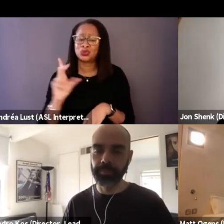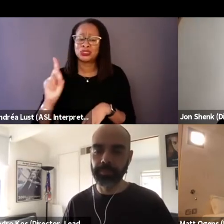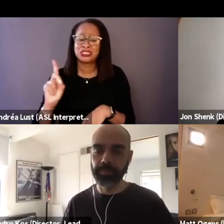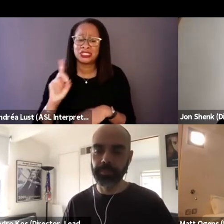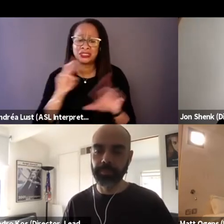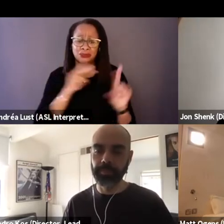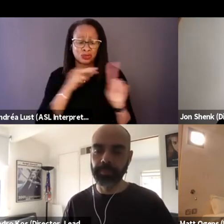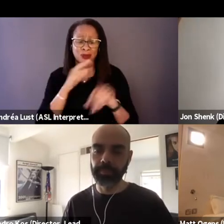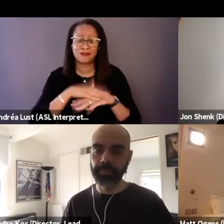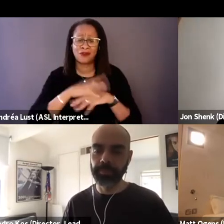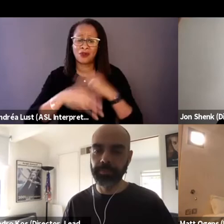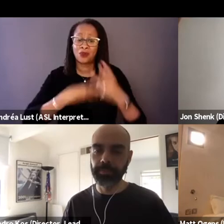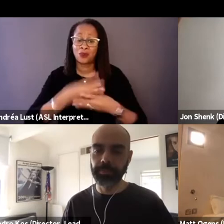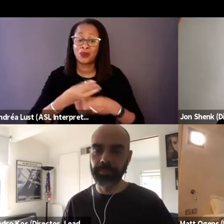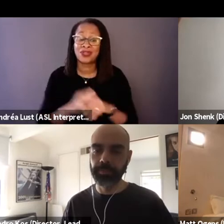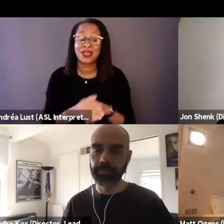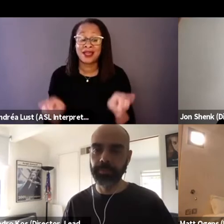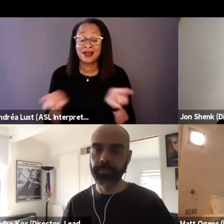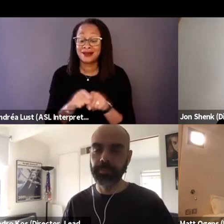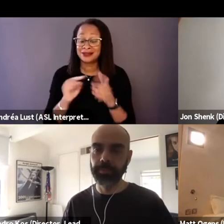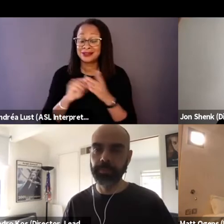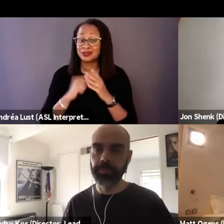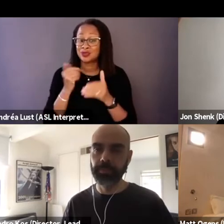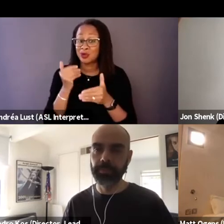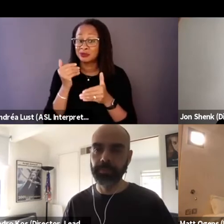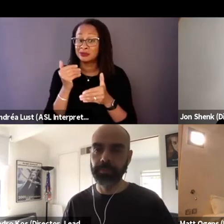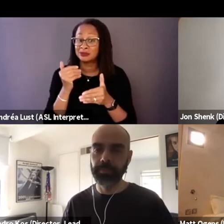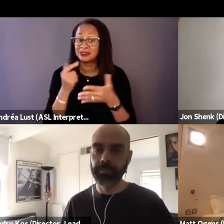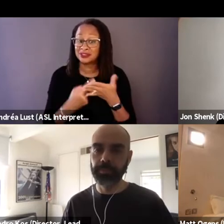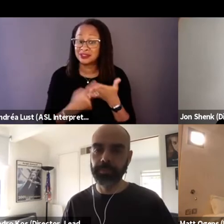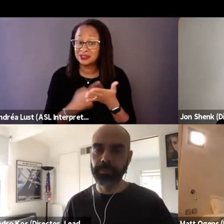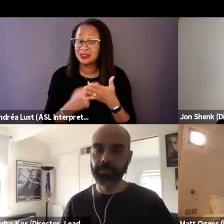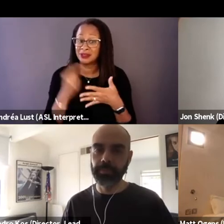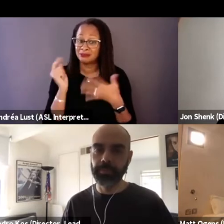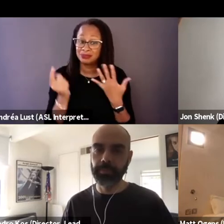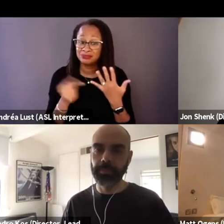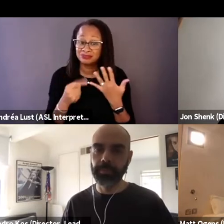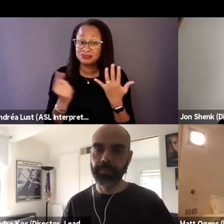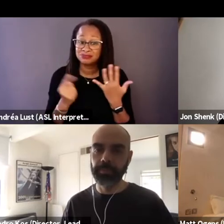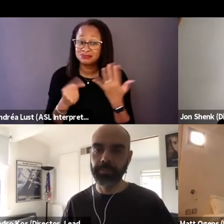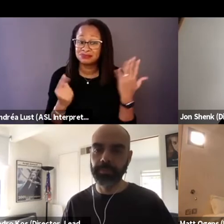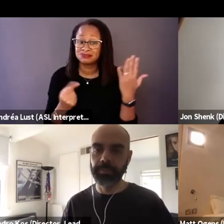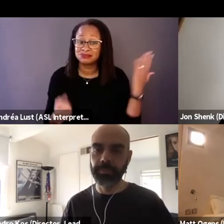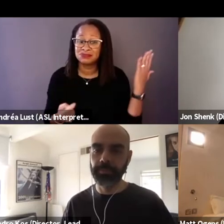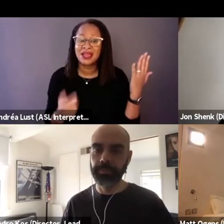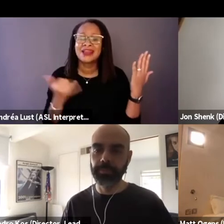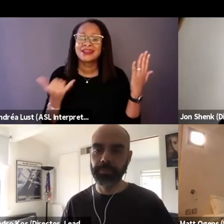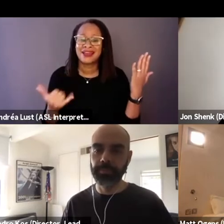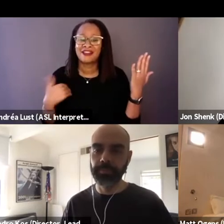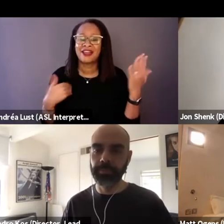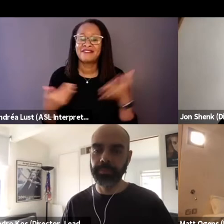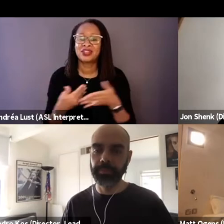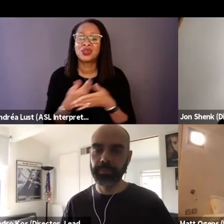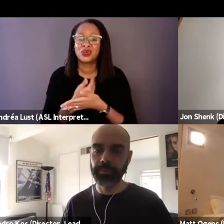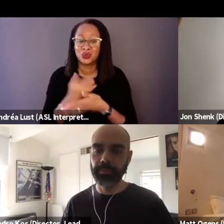And as they start going into it, they understand that now they actually have a new enemy, which are the Russians,